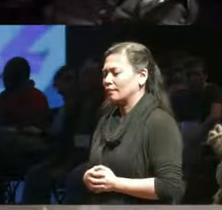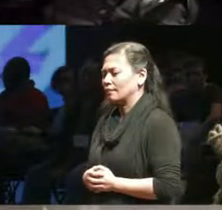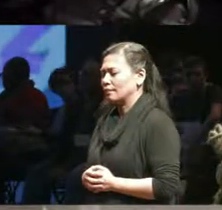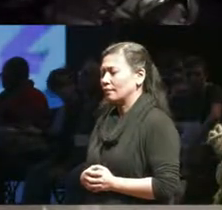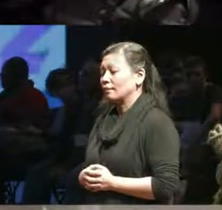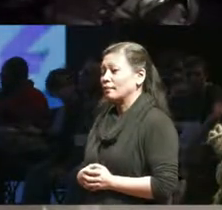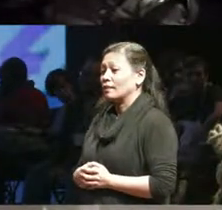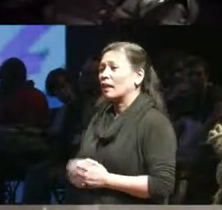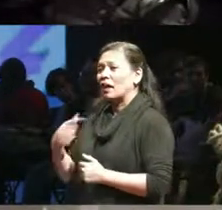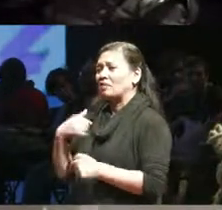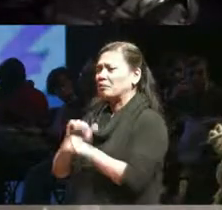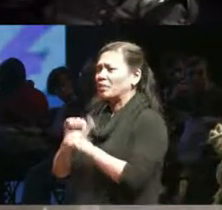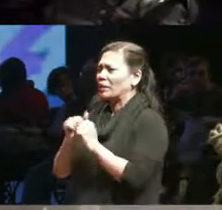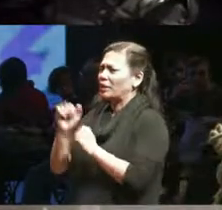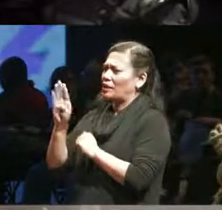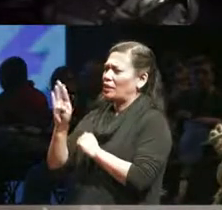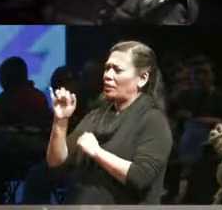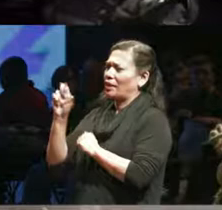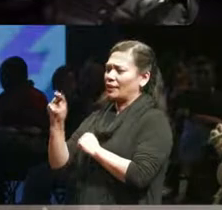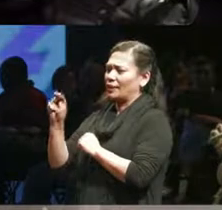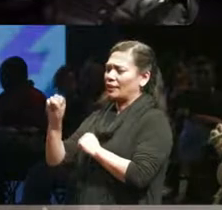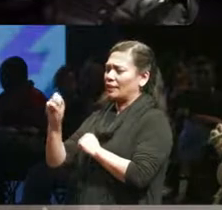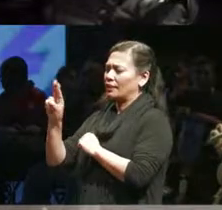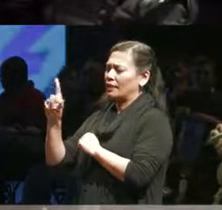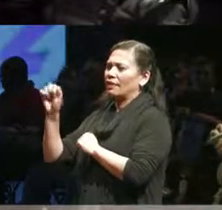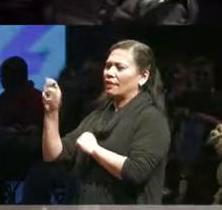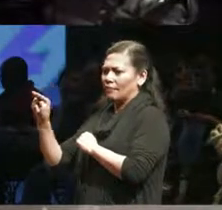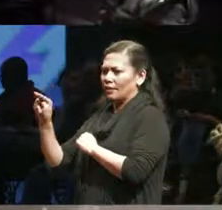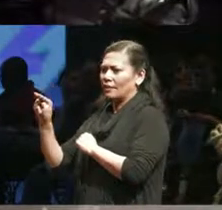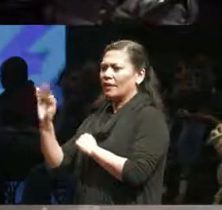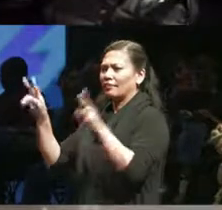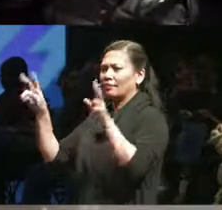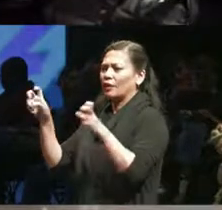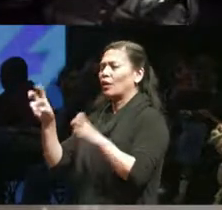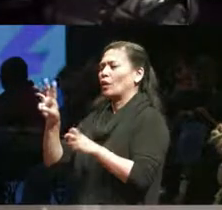Brian Solomon, What's Left Of Us. That was before I identified with